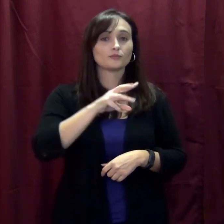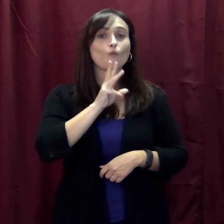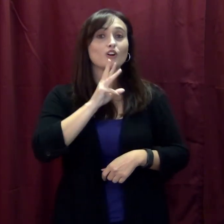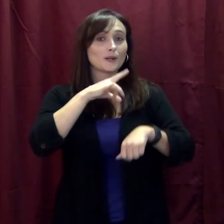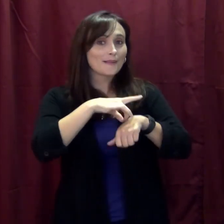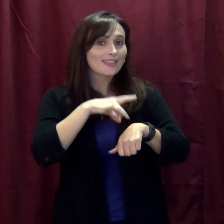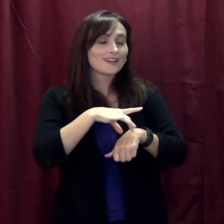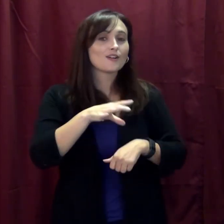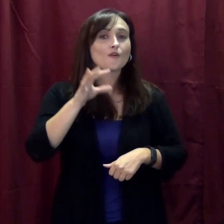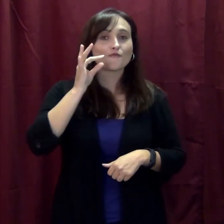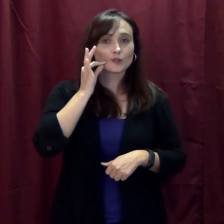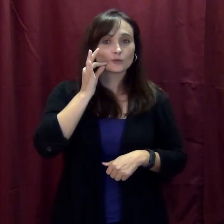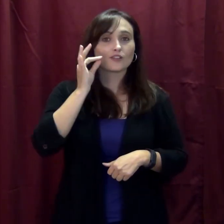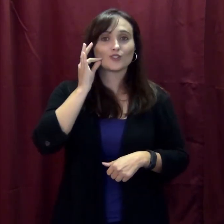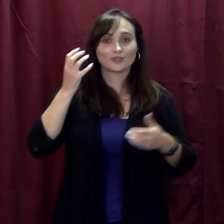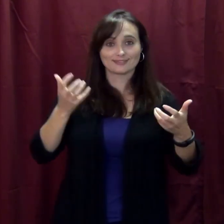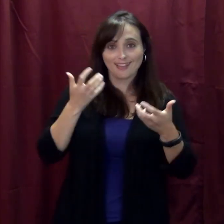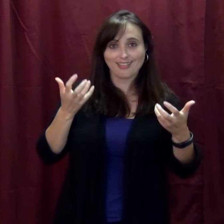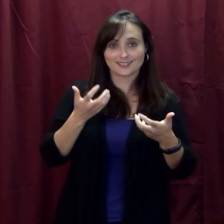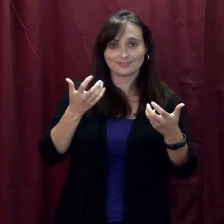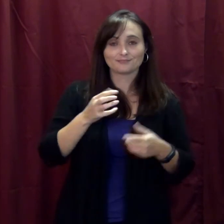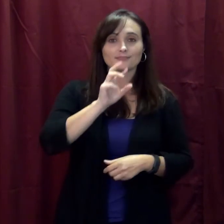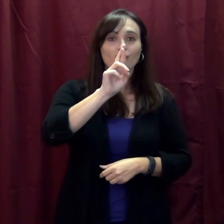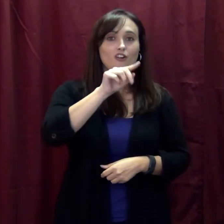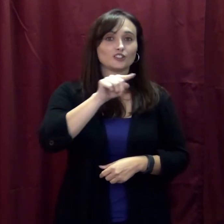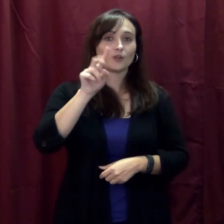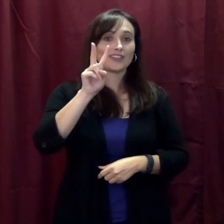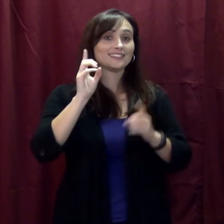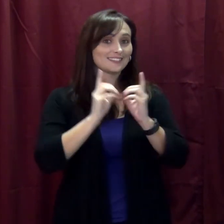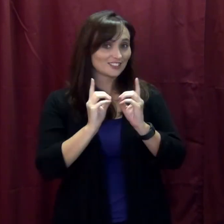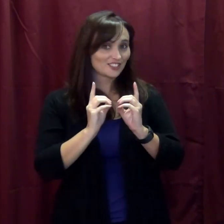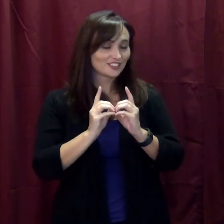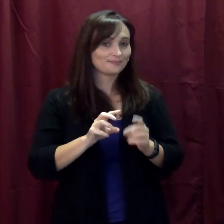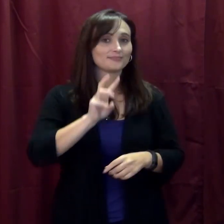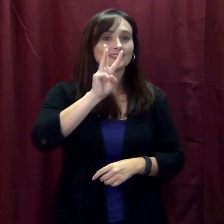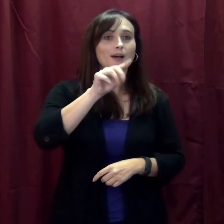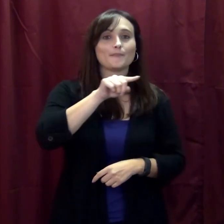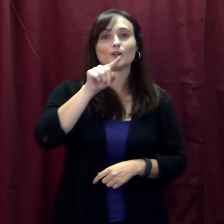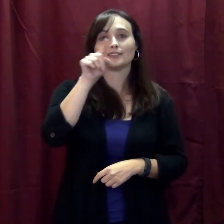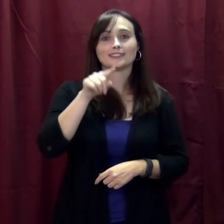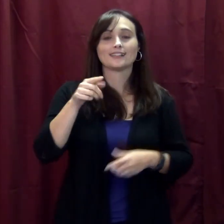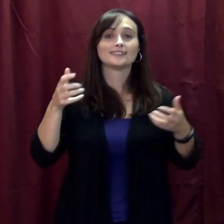watermelon, fruit, fruit salad desserts W - Z: